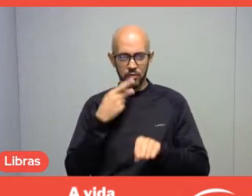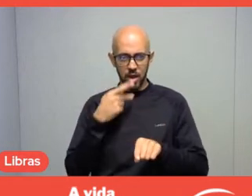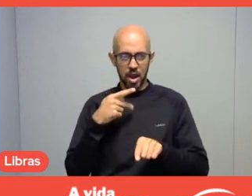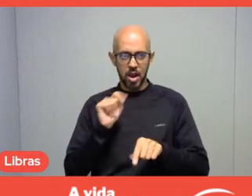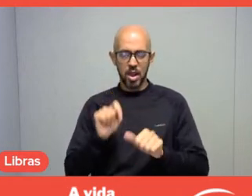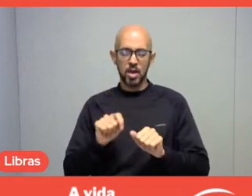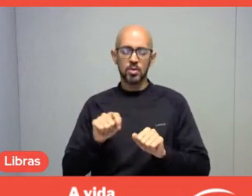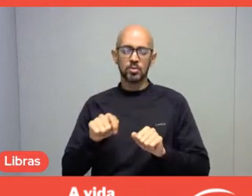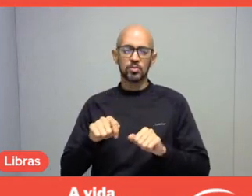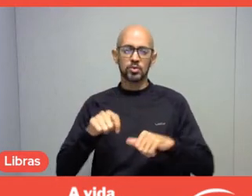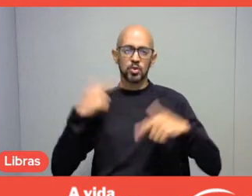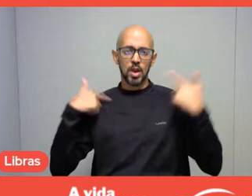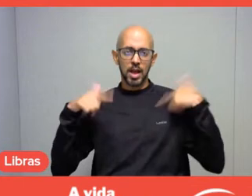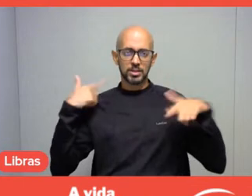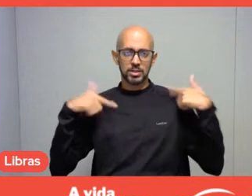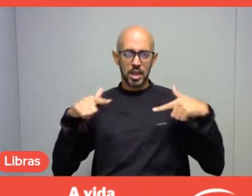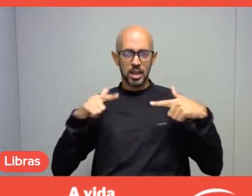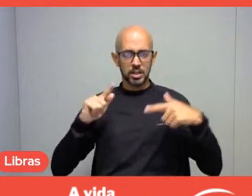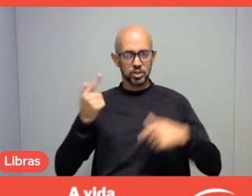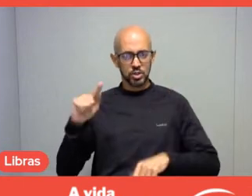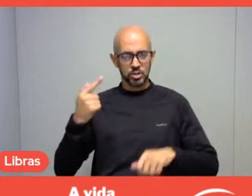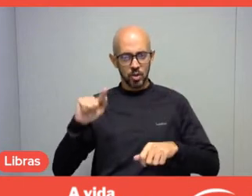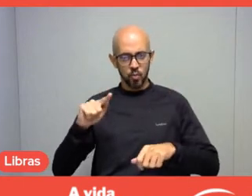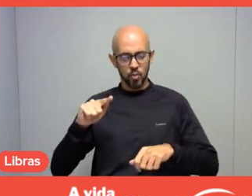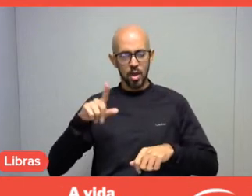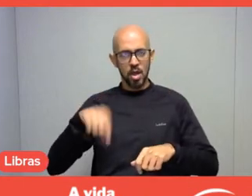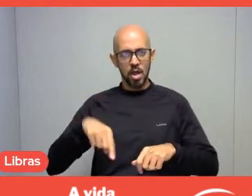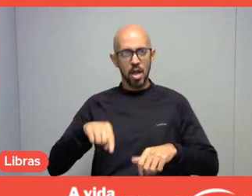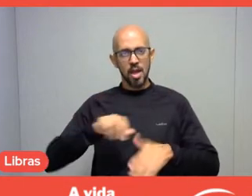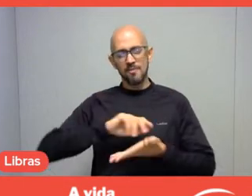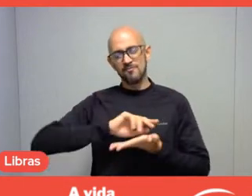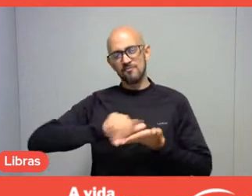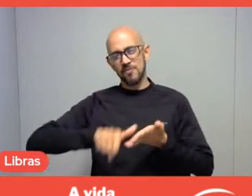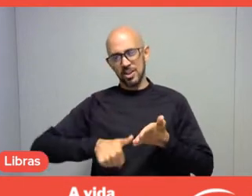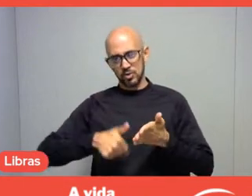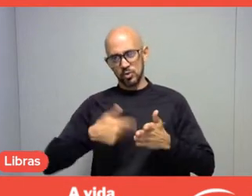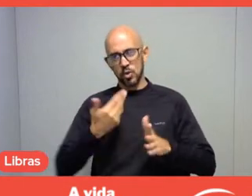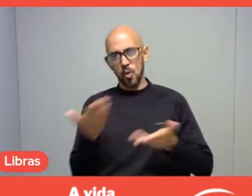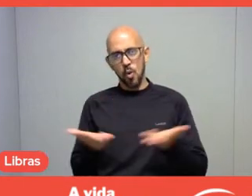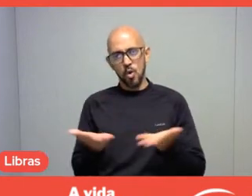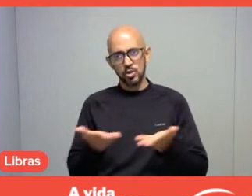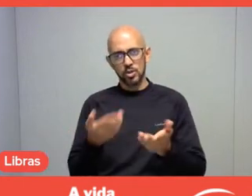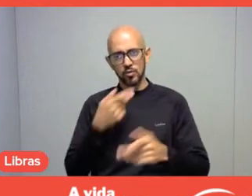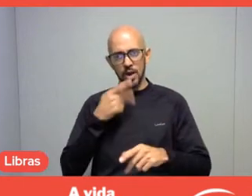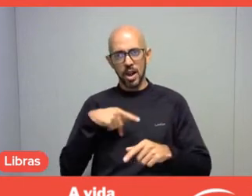And this field is multi. And today, when we talk about generations of workers,